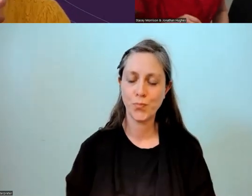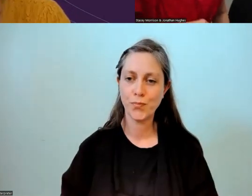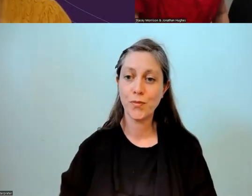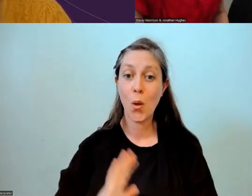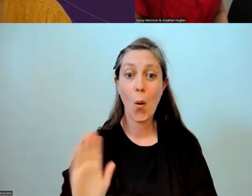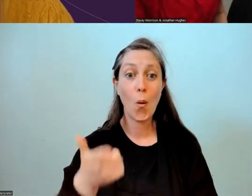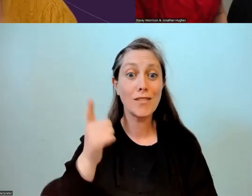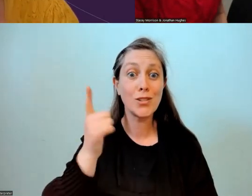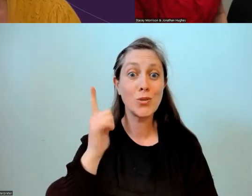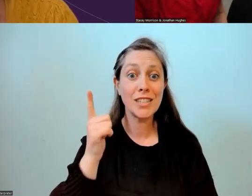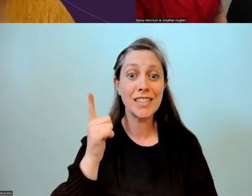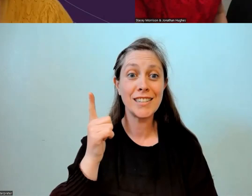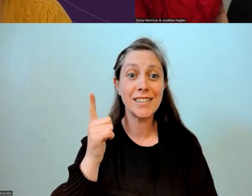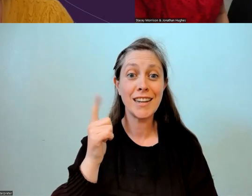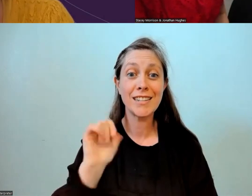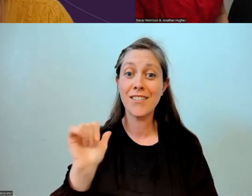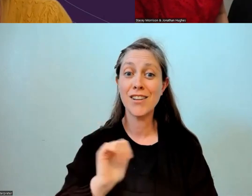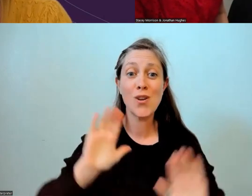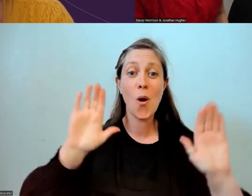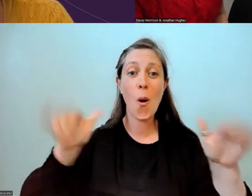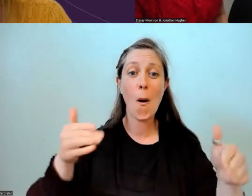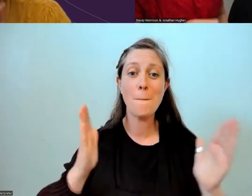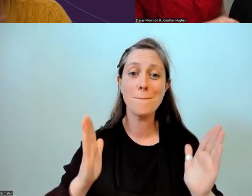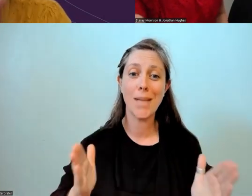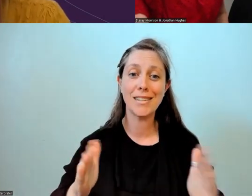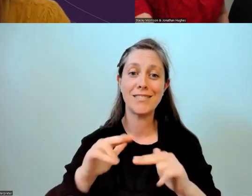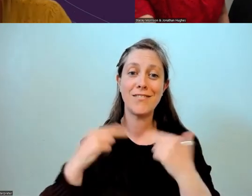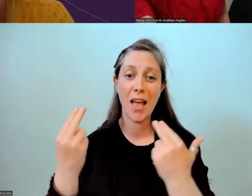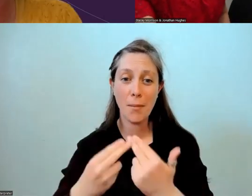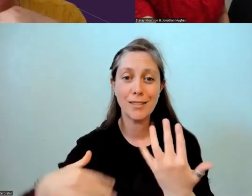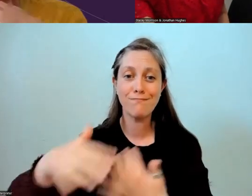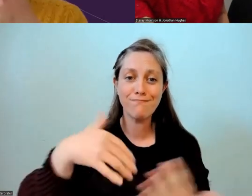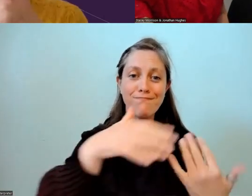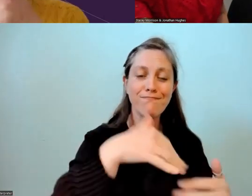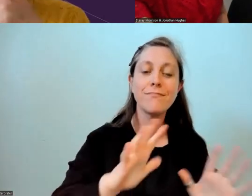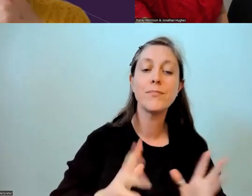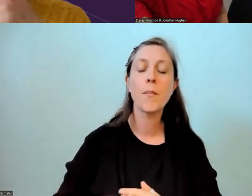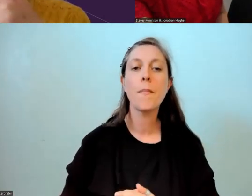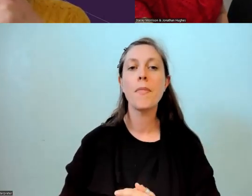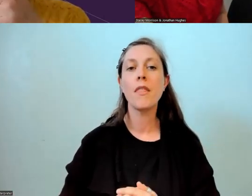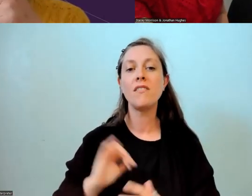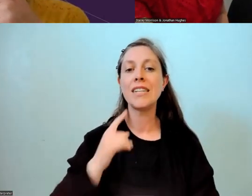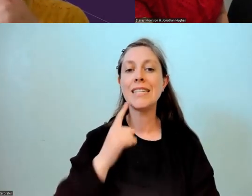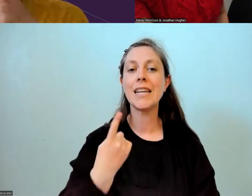will be needing to get home to your families. I noticed there, I've got a question there from Josie.